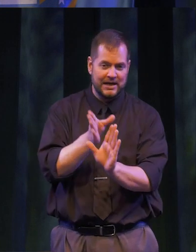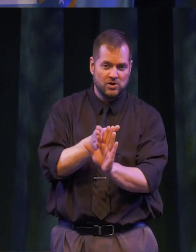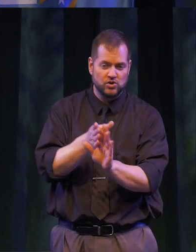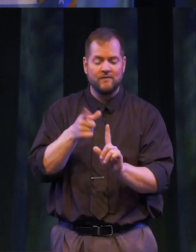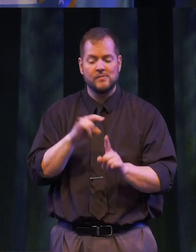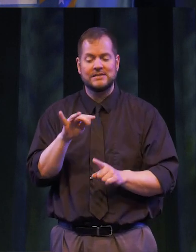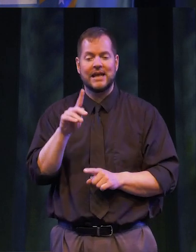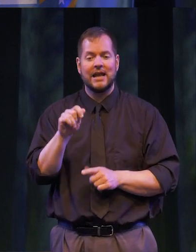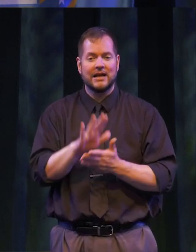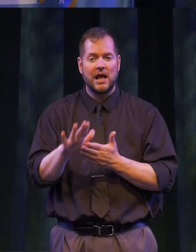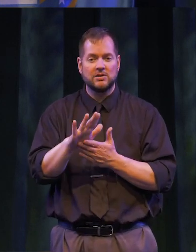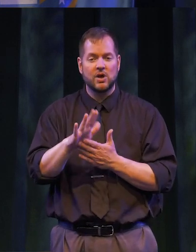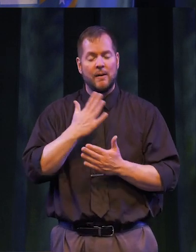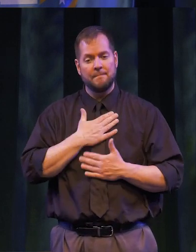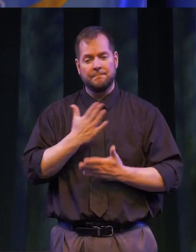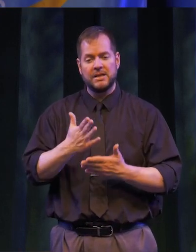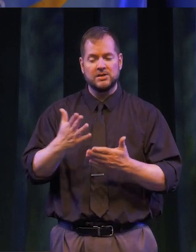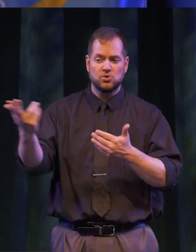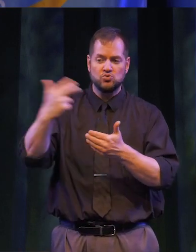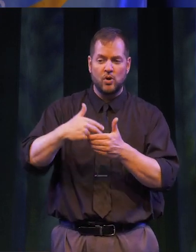IN PSYCHOLOGY FROM SIENA COLLEGE.